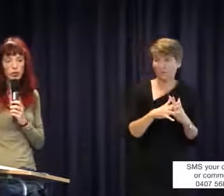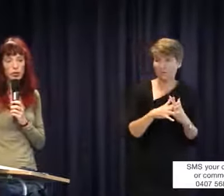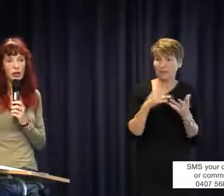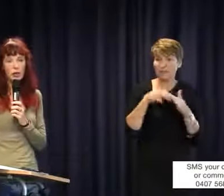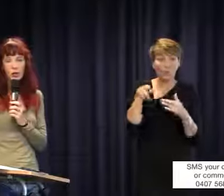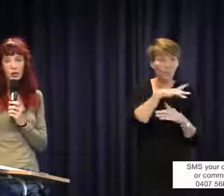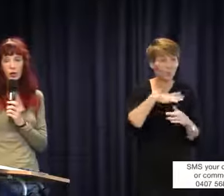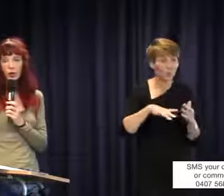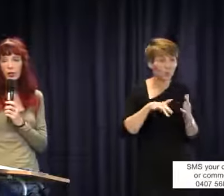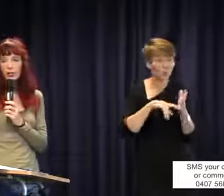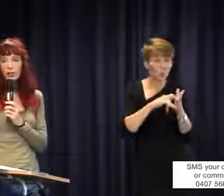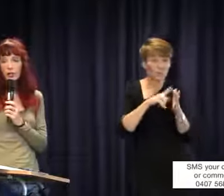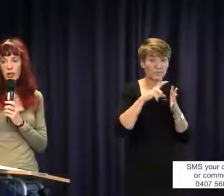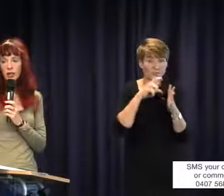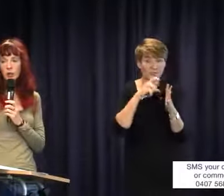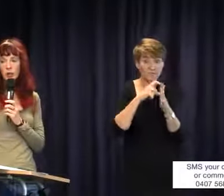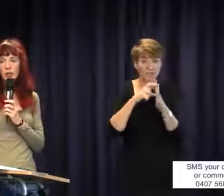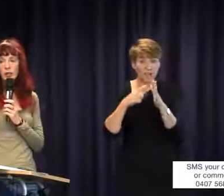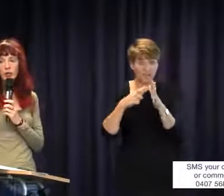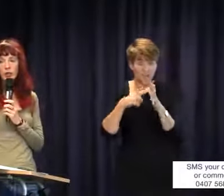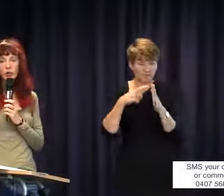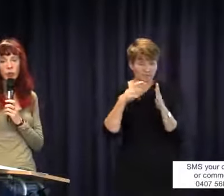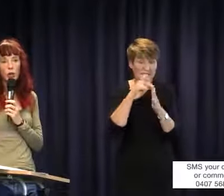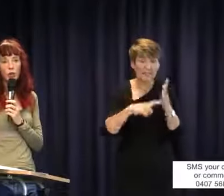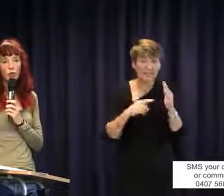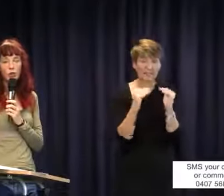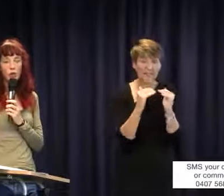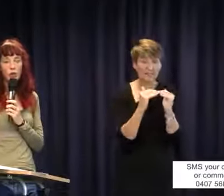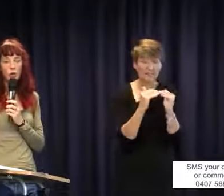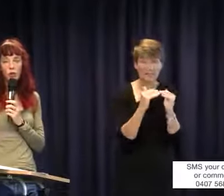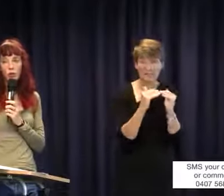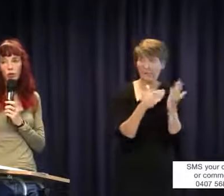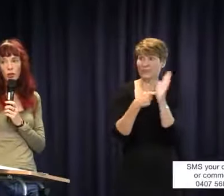education as an advocacy tool, go ahead. There was recently a review, as is required by law